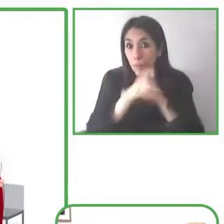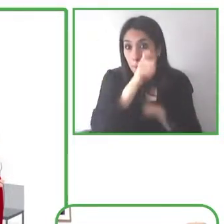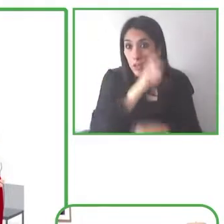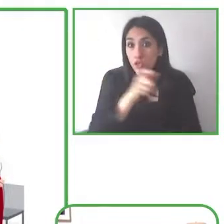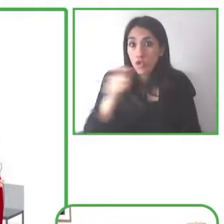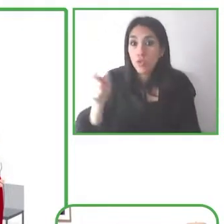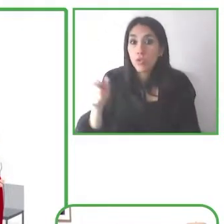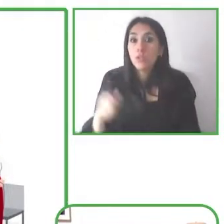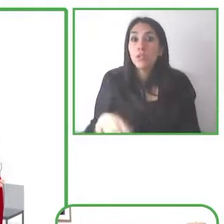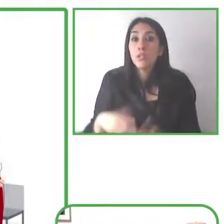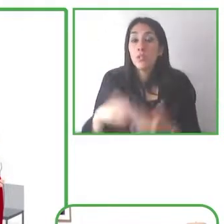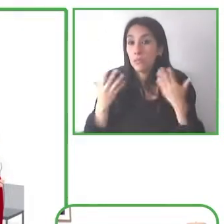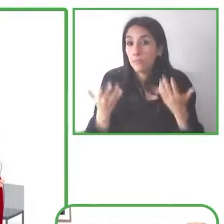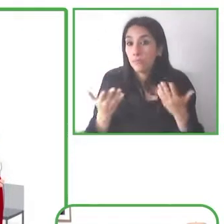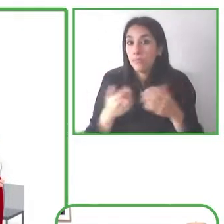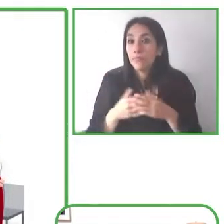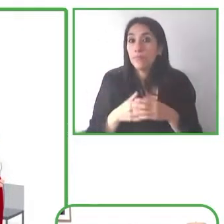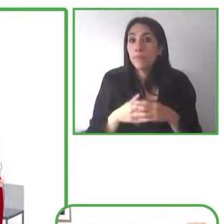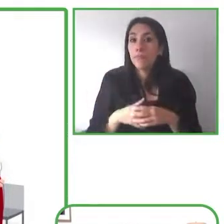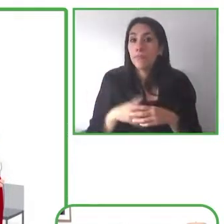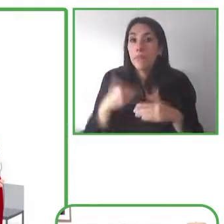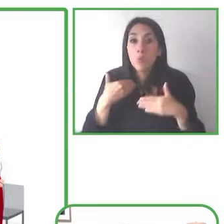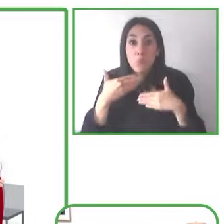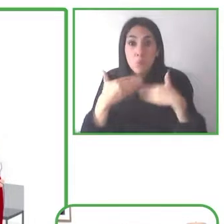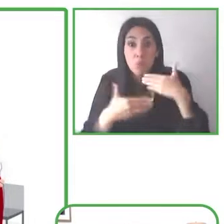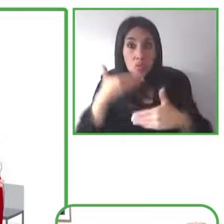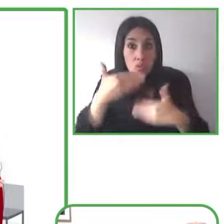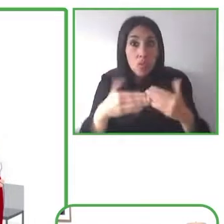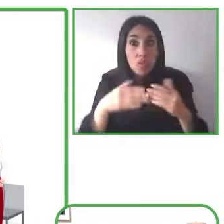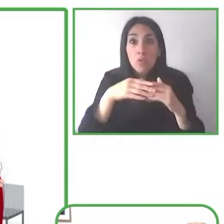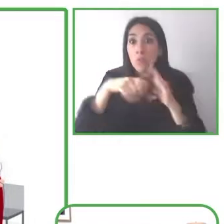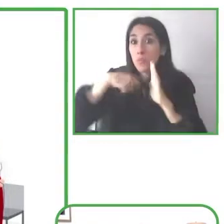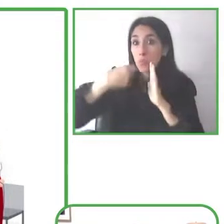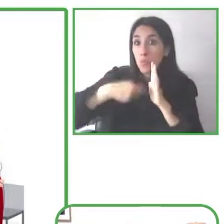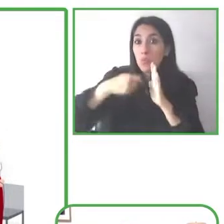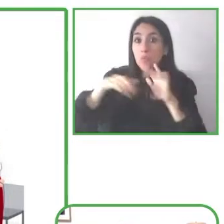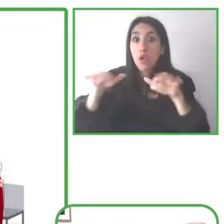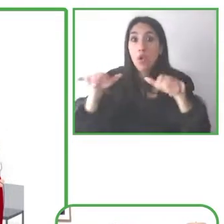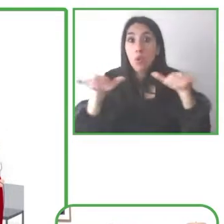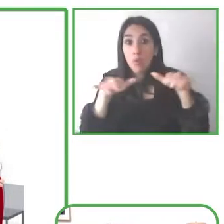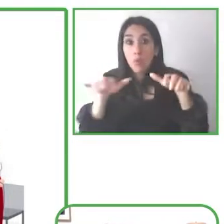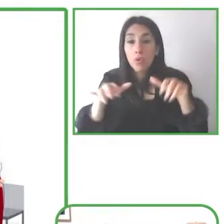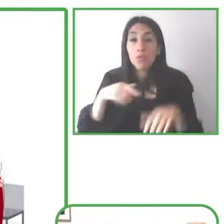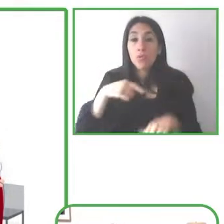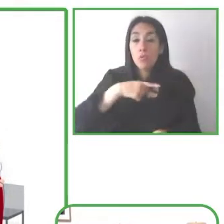accessibility into our products into all the different things we're doing in terms of designing